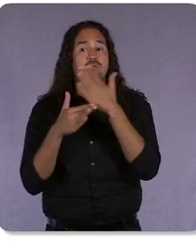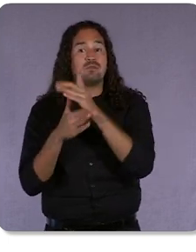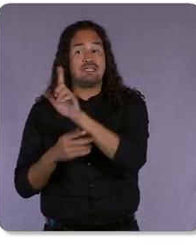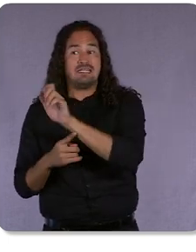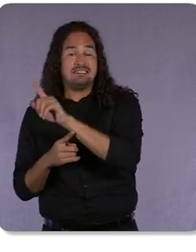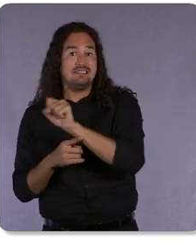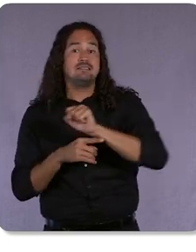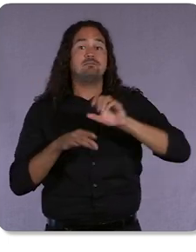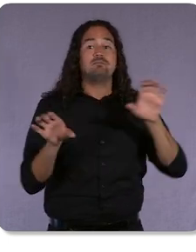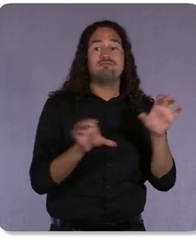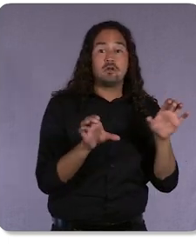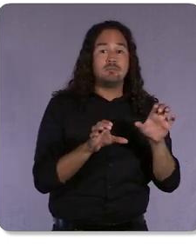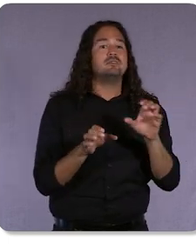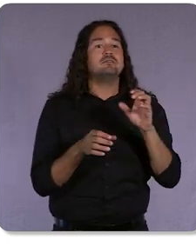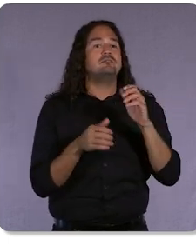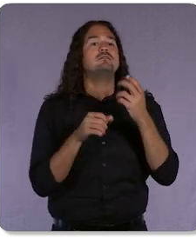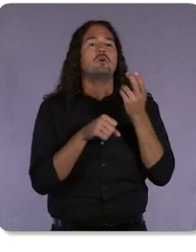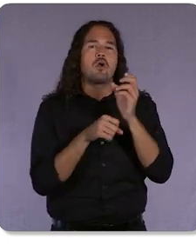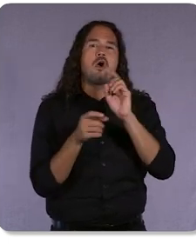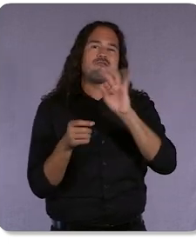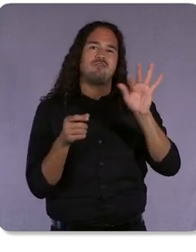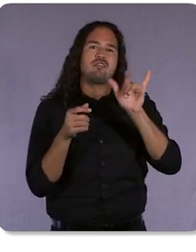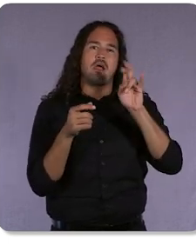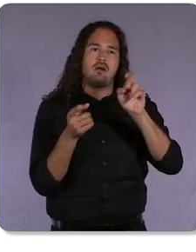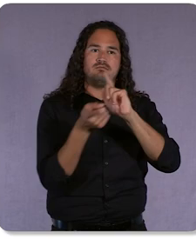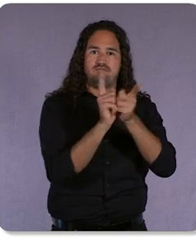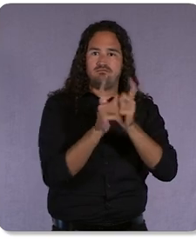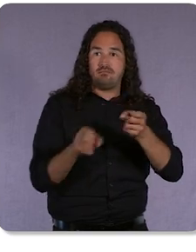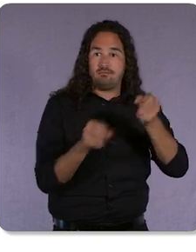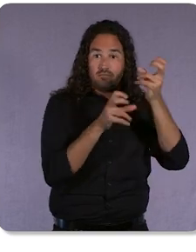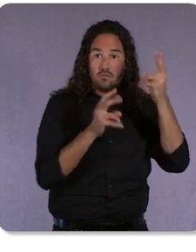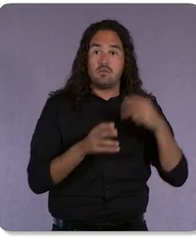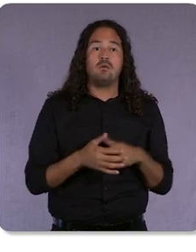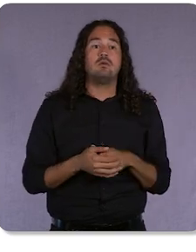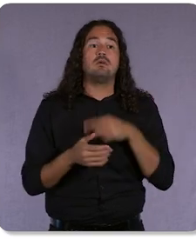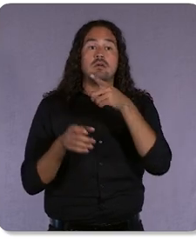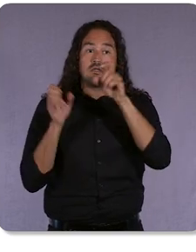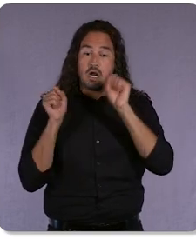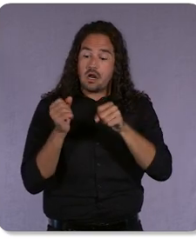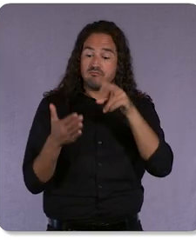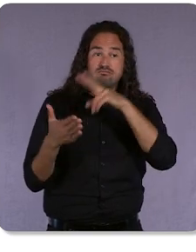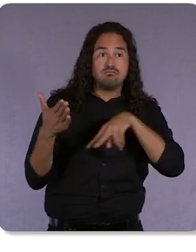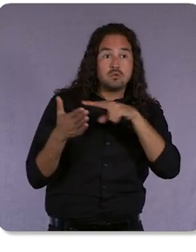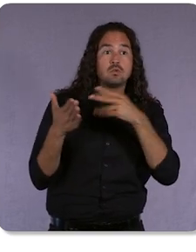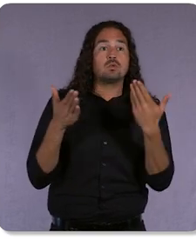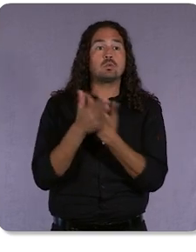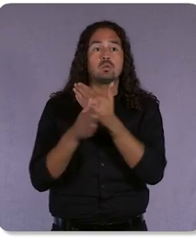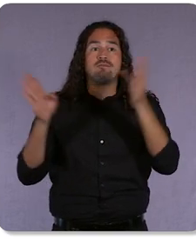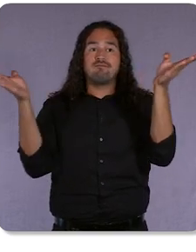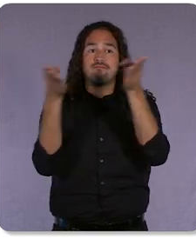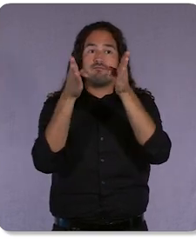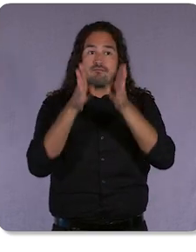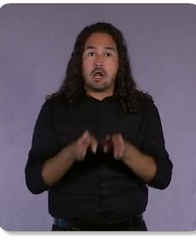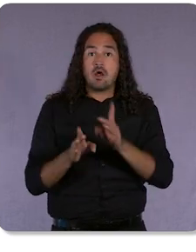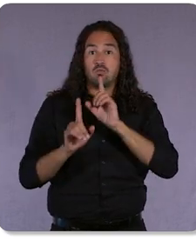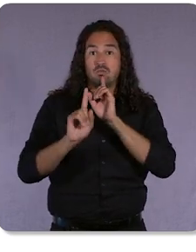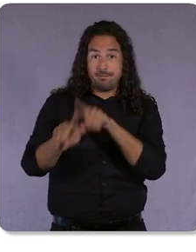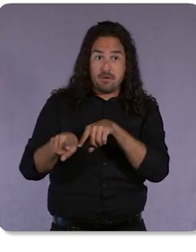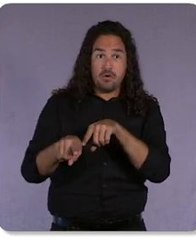You can measure your leads and you can also review the new Lead Funnel report, coming to Google Ads later this year. You’ll get reporting that shows how your qualified